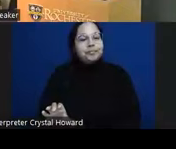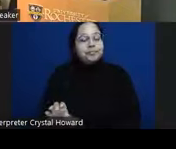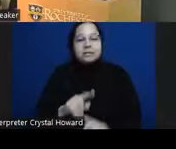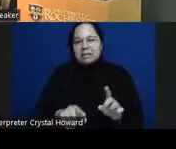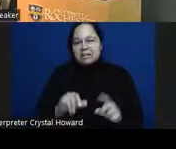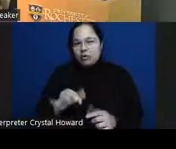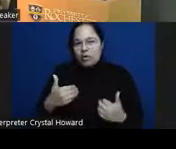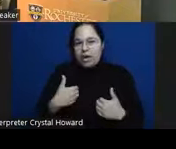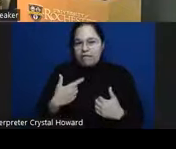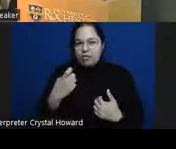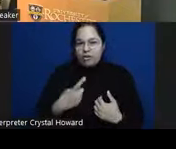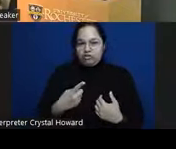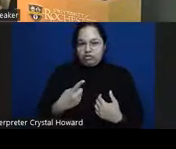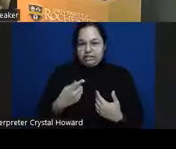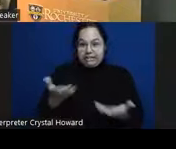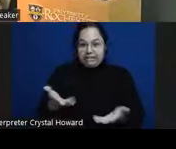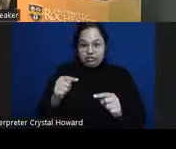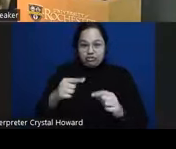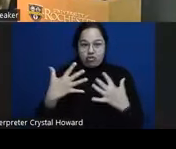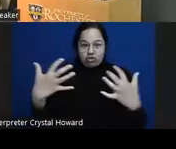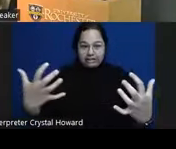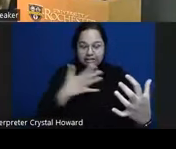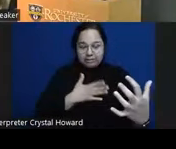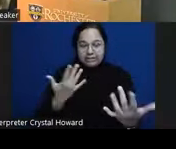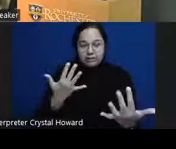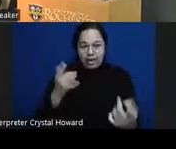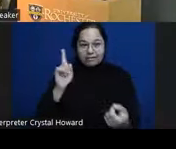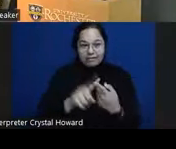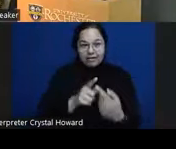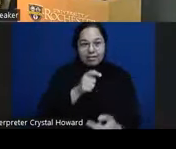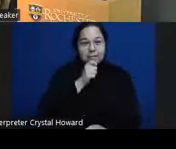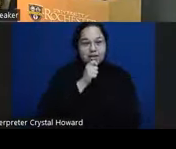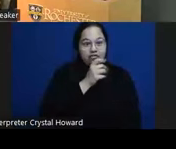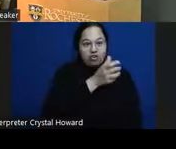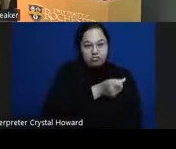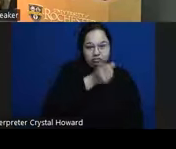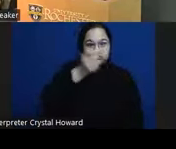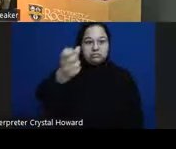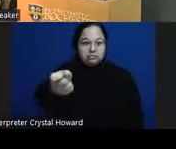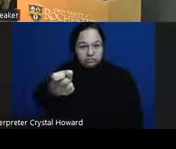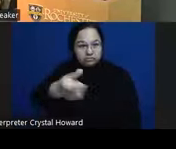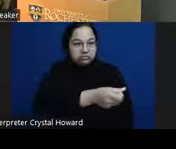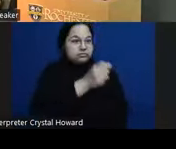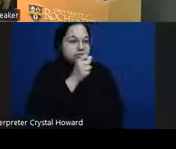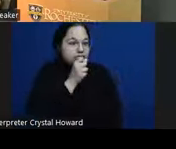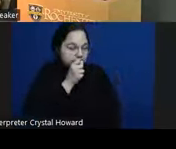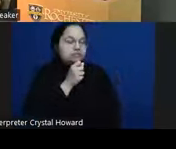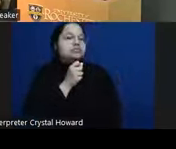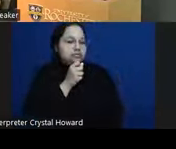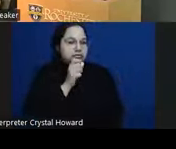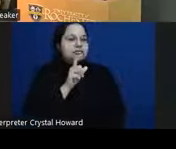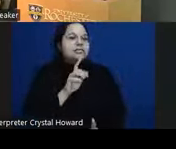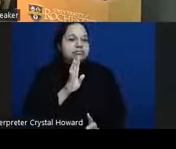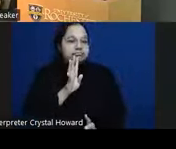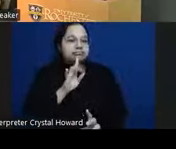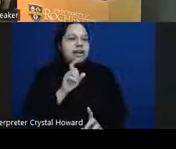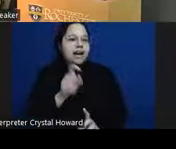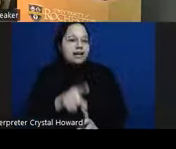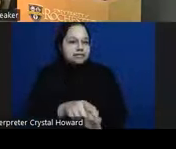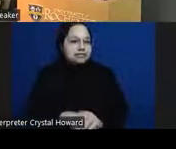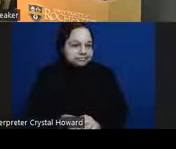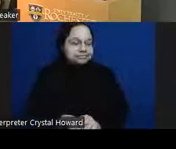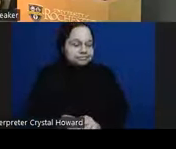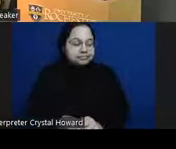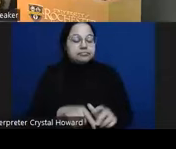before you ask it um also for everybody uh on zoom and here please complete the post session